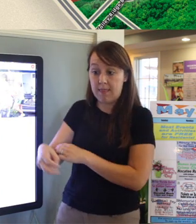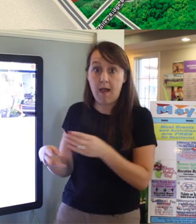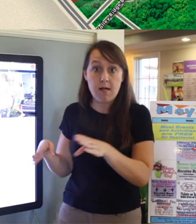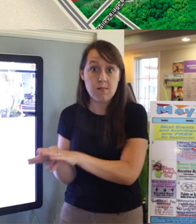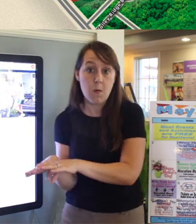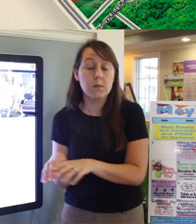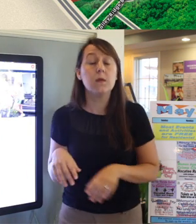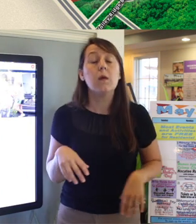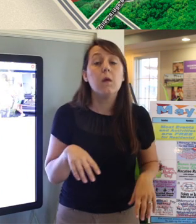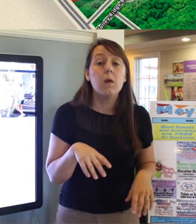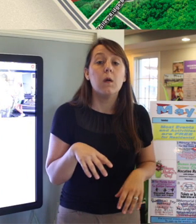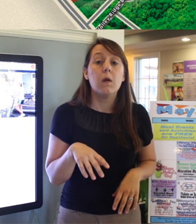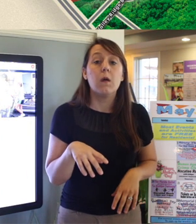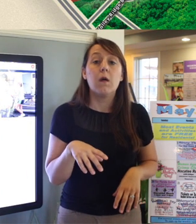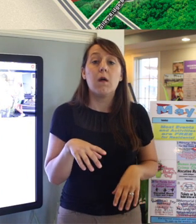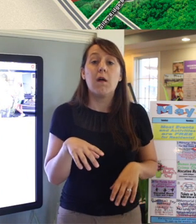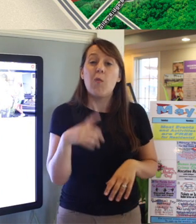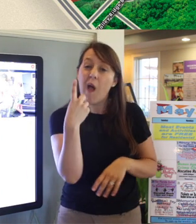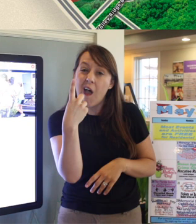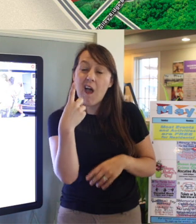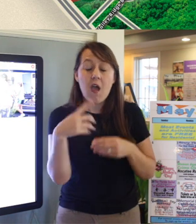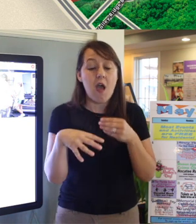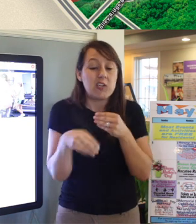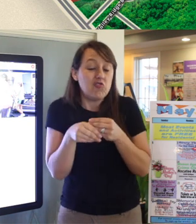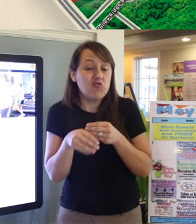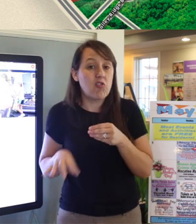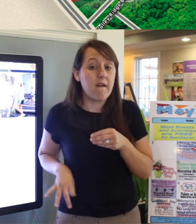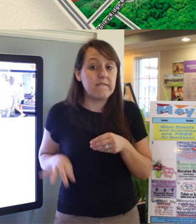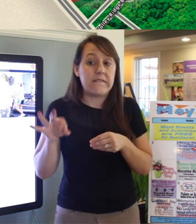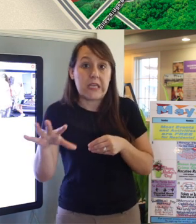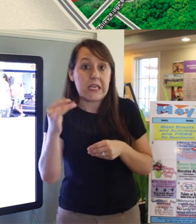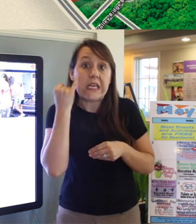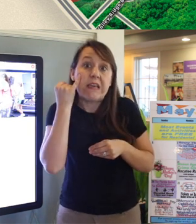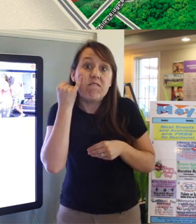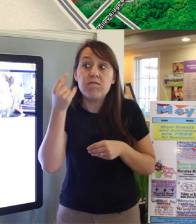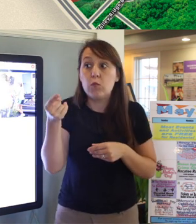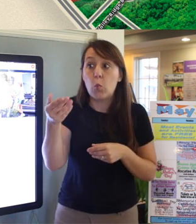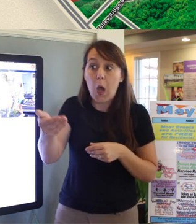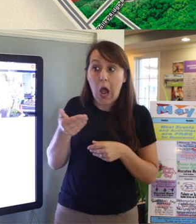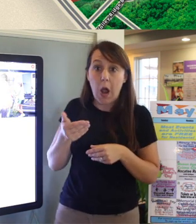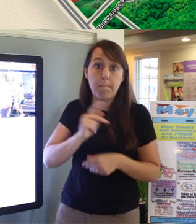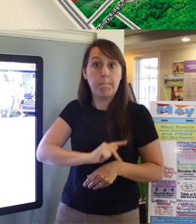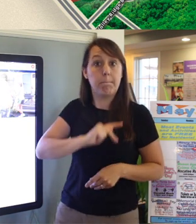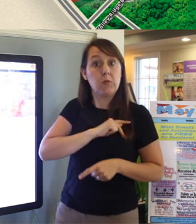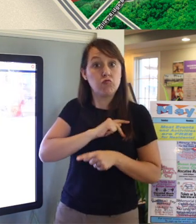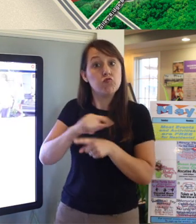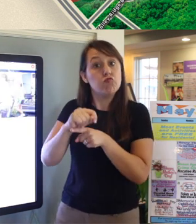your only additional fees here at the Fitness Club would be hiring a personal trainer